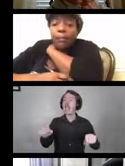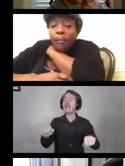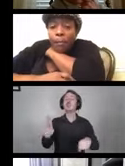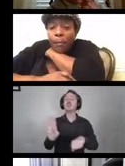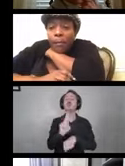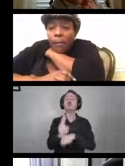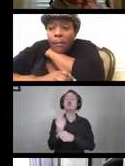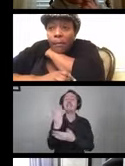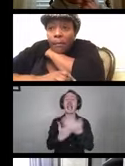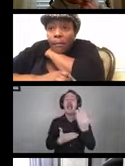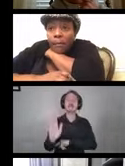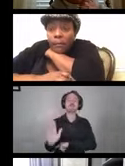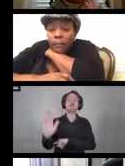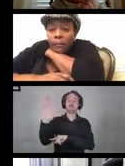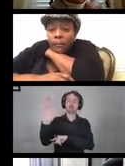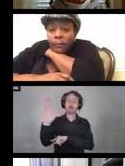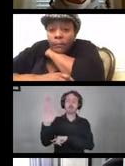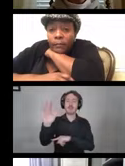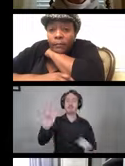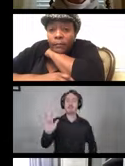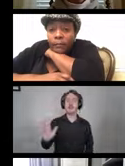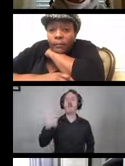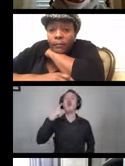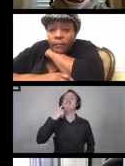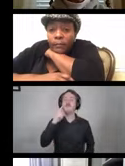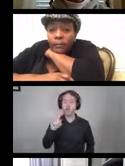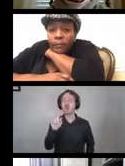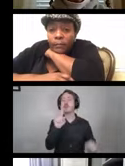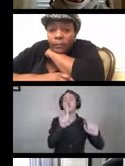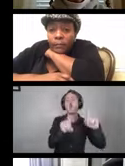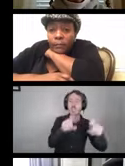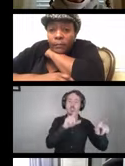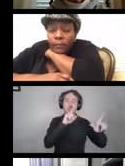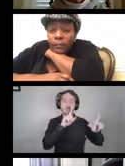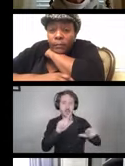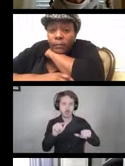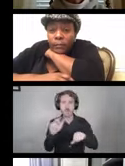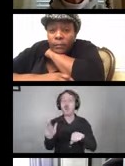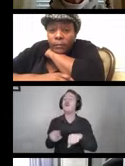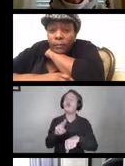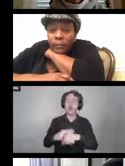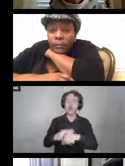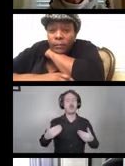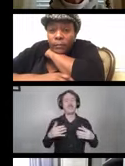to ask questions during the Q&A portion and then we have our interpreter highlighted as well.